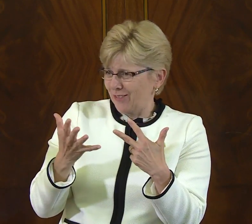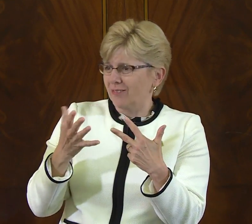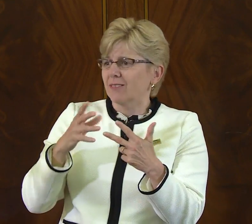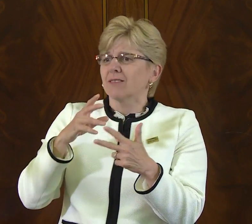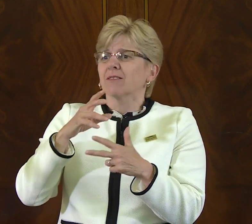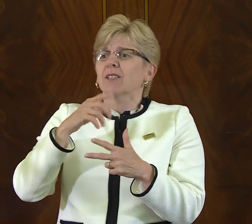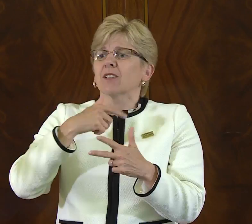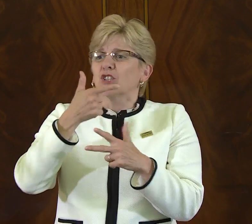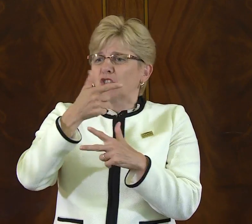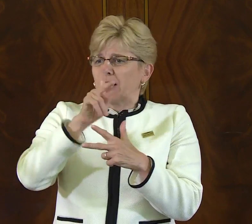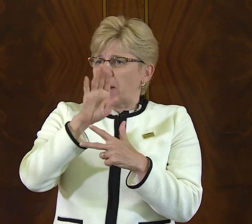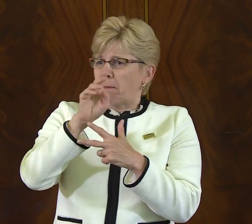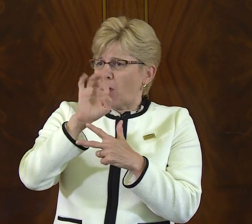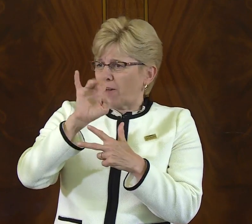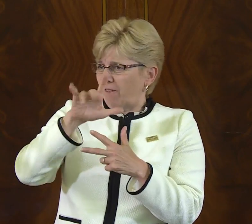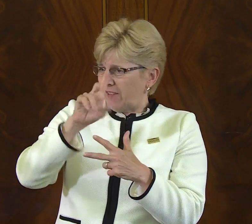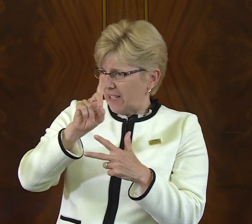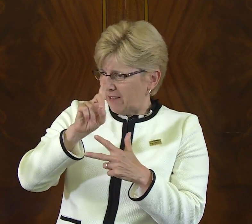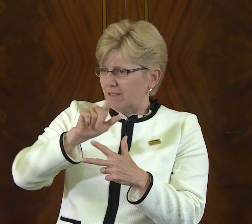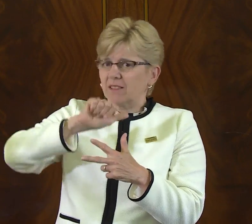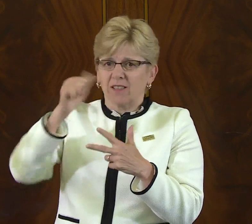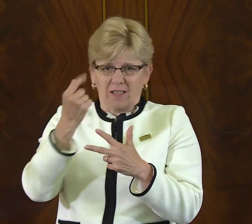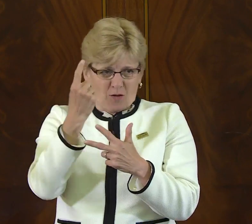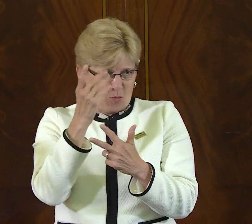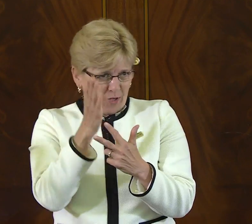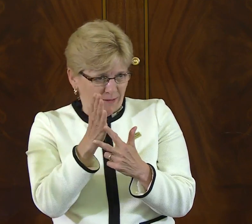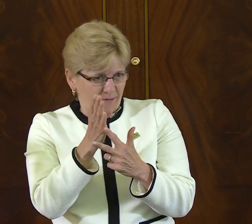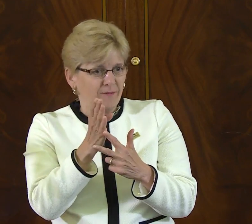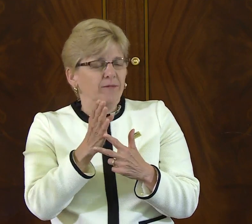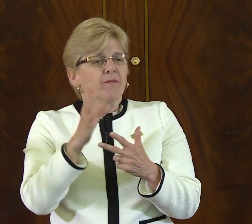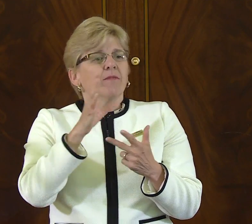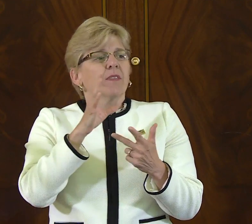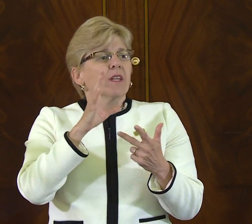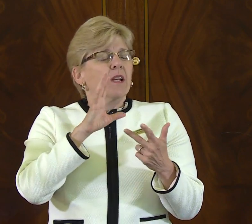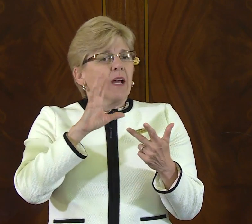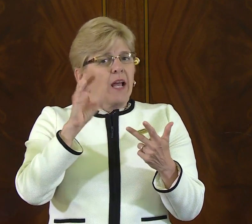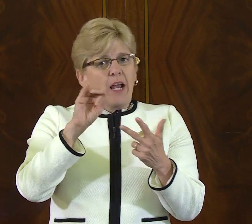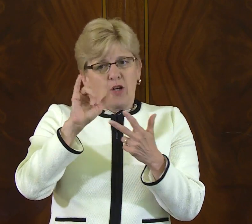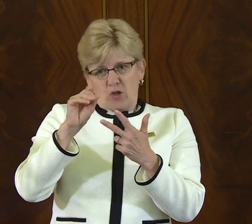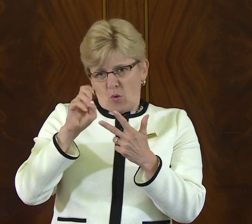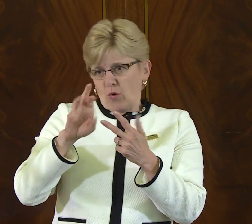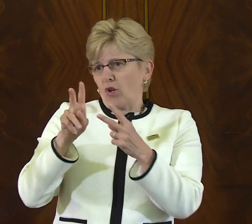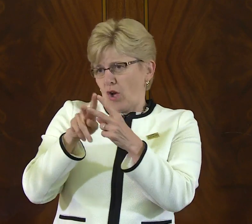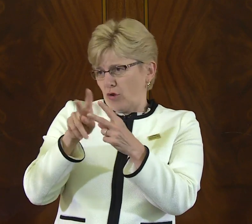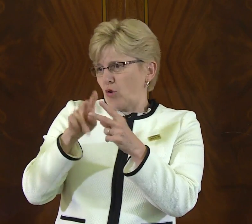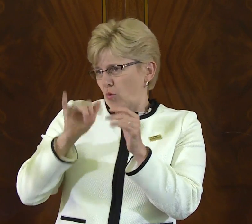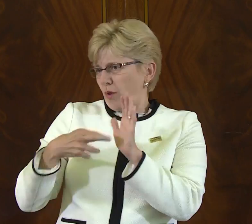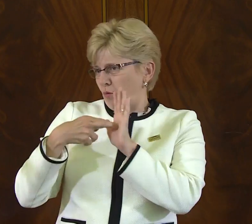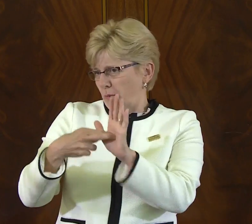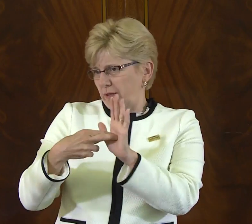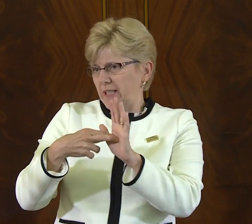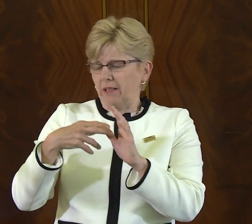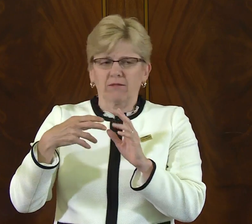of Trustees at Gallaudet University. We have Representative Butterfield, Senator Butterfield, and also,